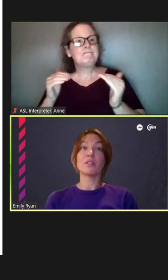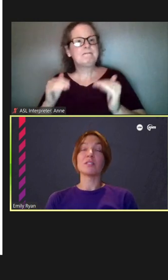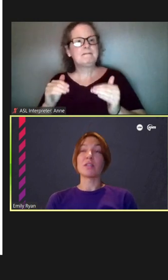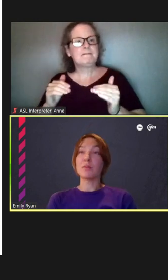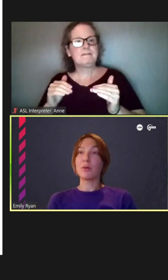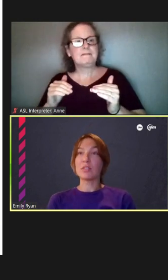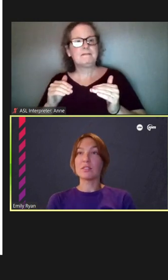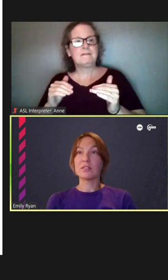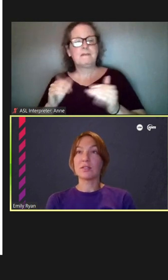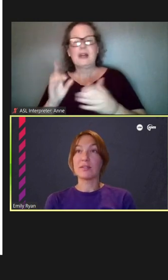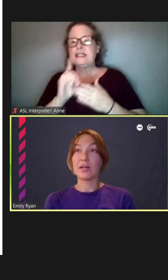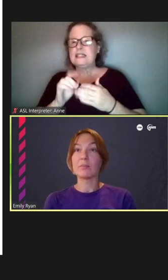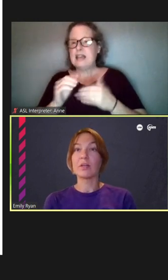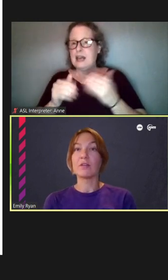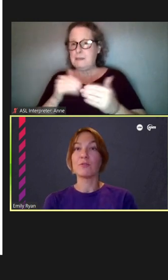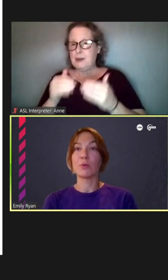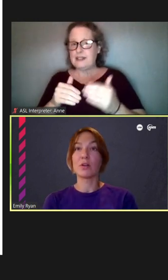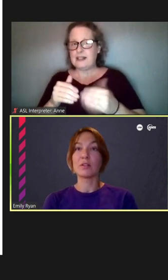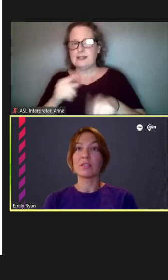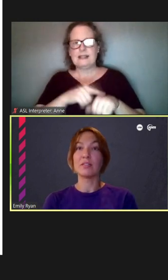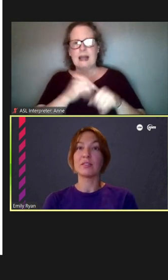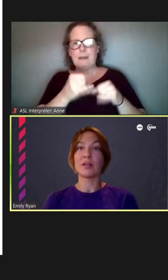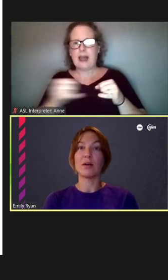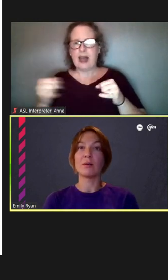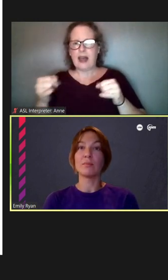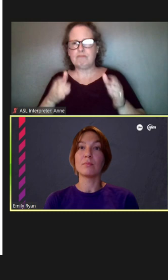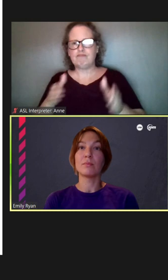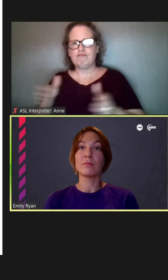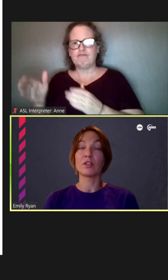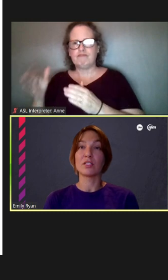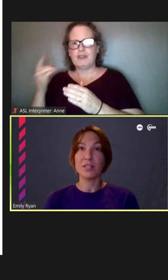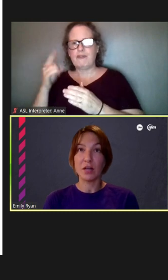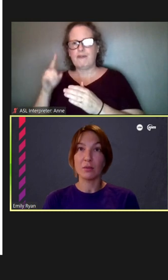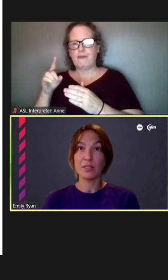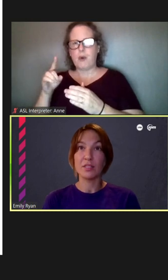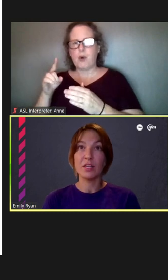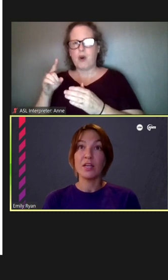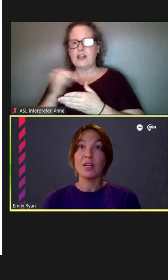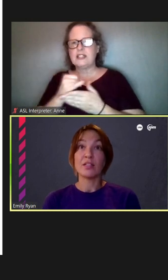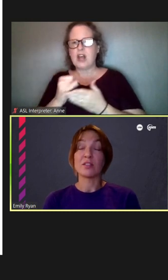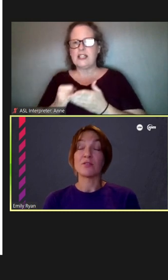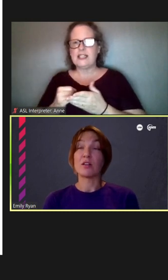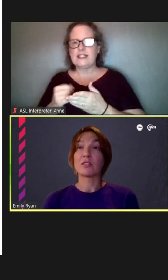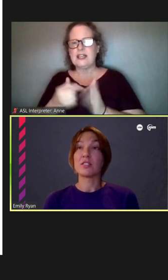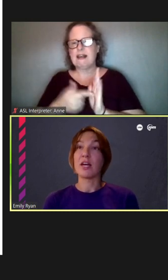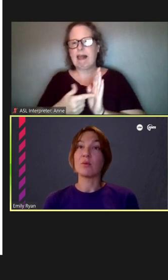The Design Process and Timeline for these artistic elements is as follows tonight: